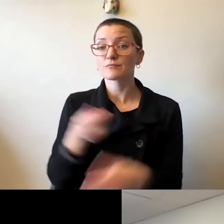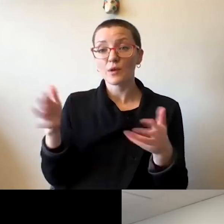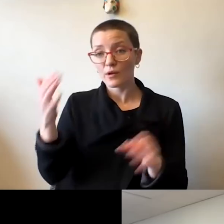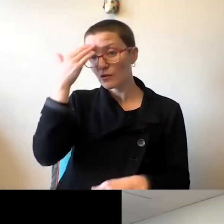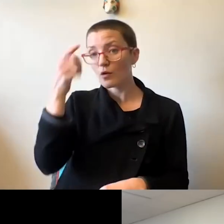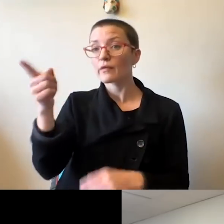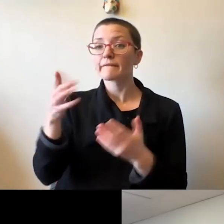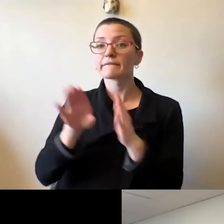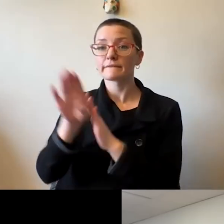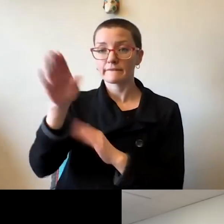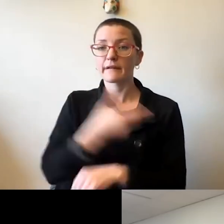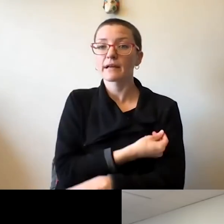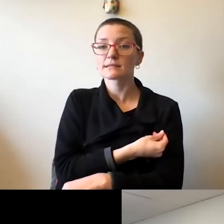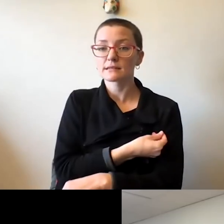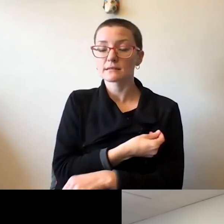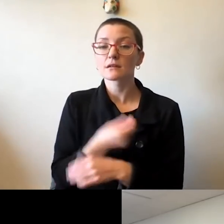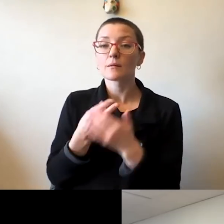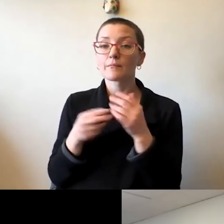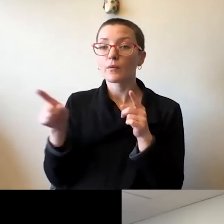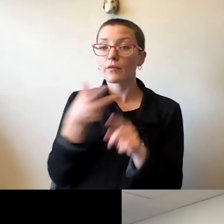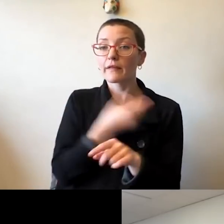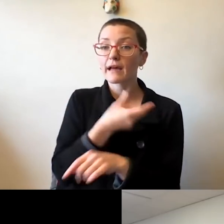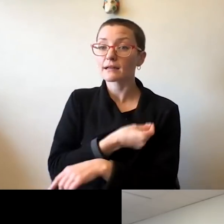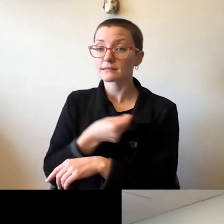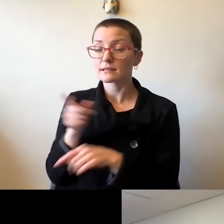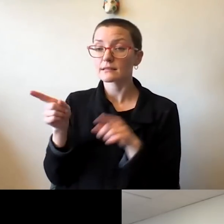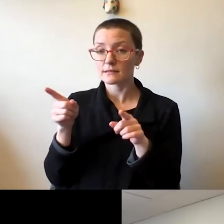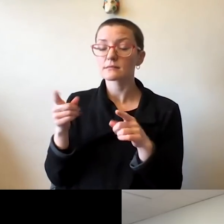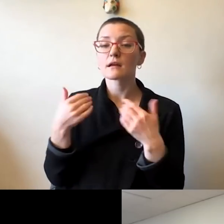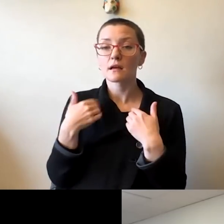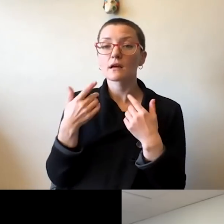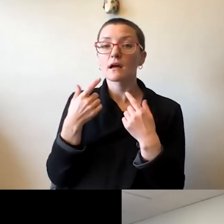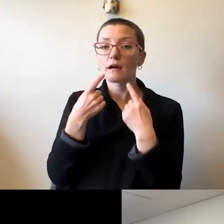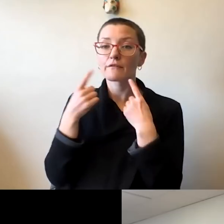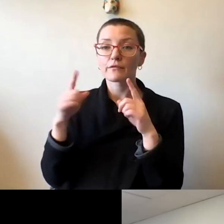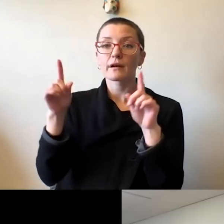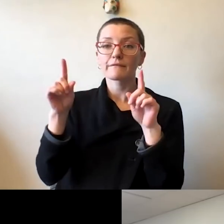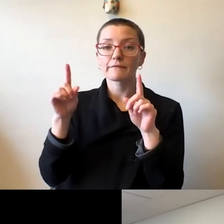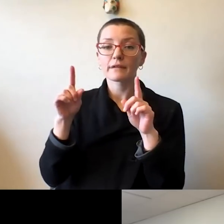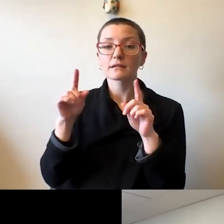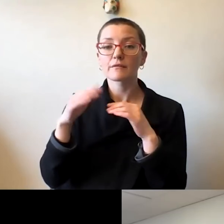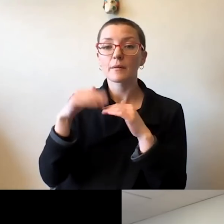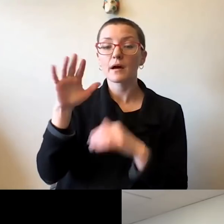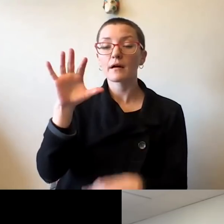And apparently, both of those have an efficacy above around 94-- , 95%.